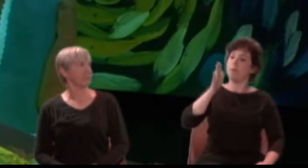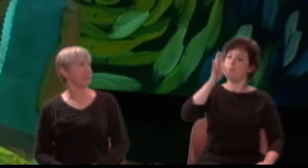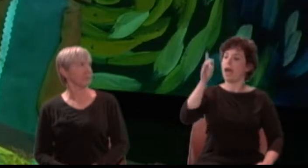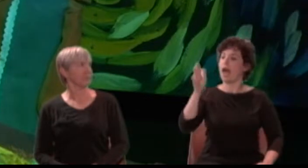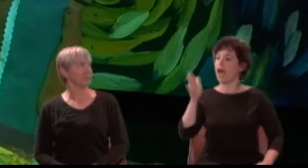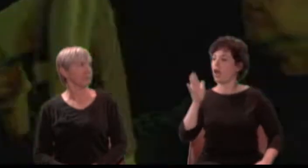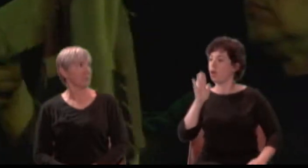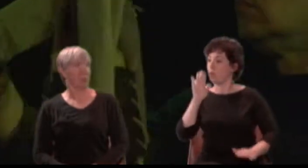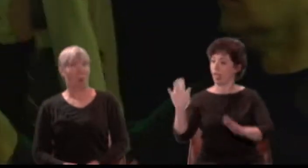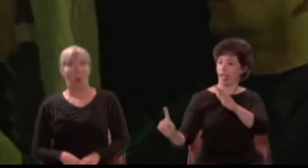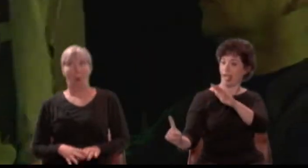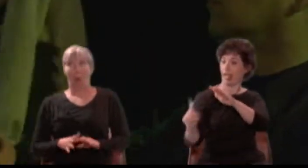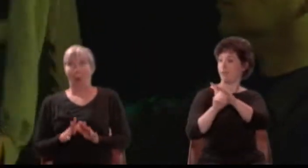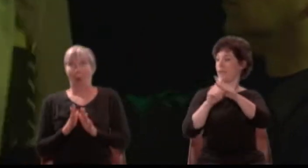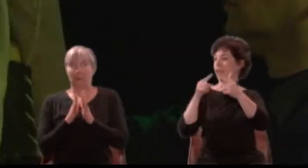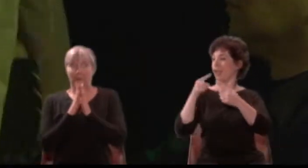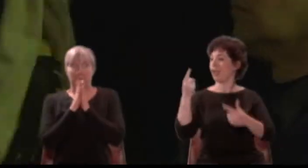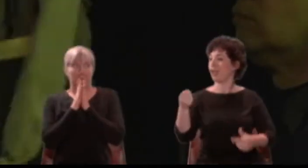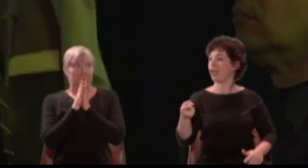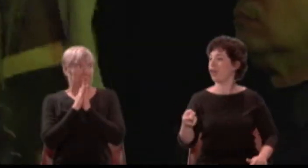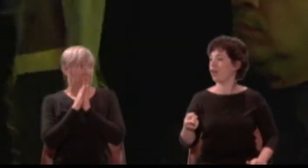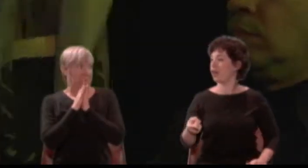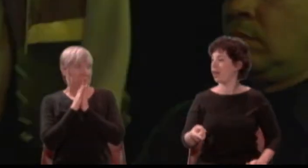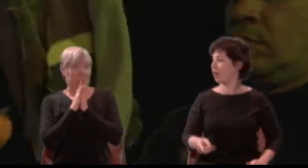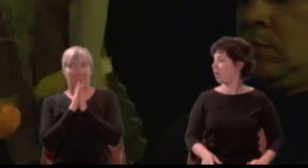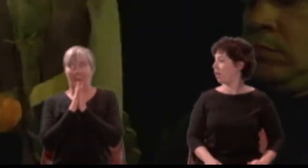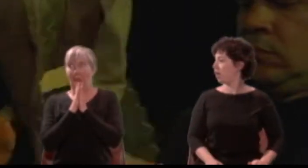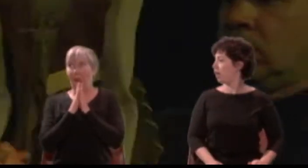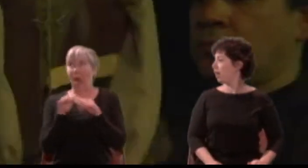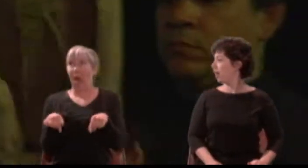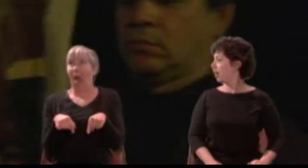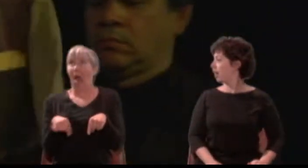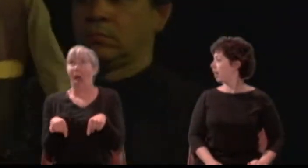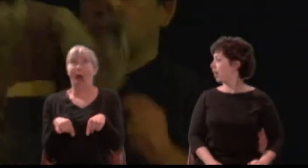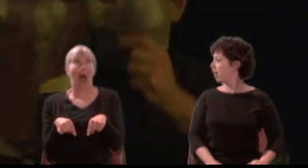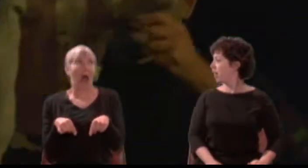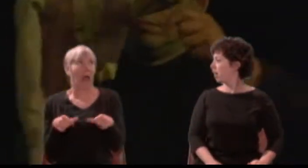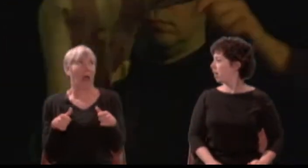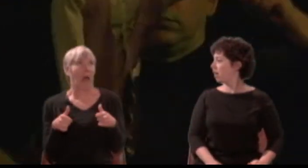Quince: Oh monstrous! Oh strange! We are haunted.